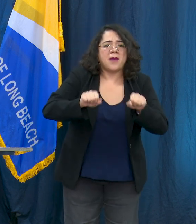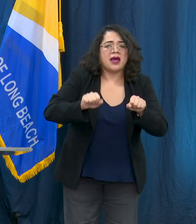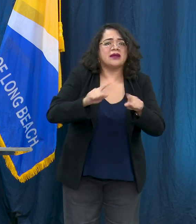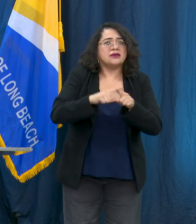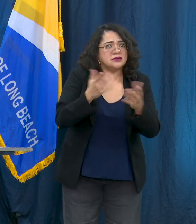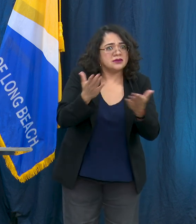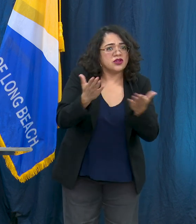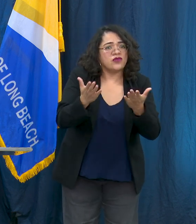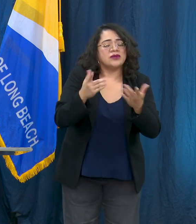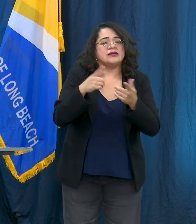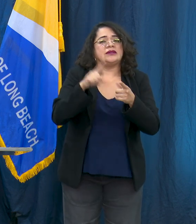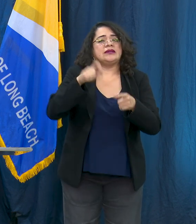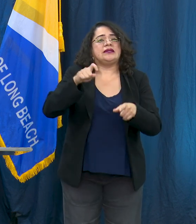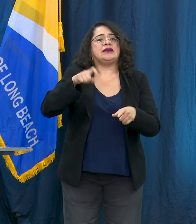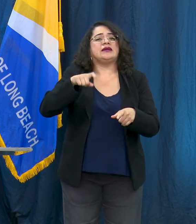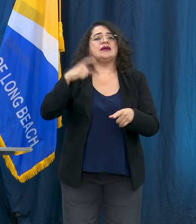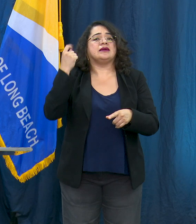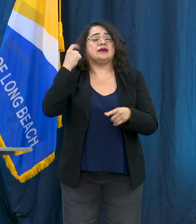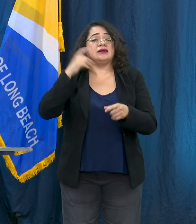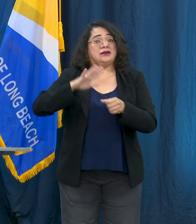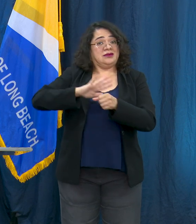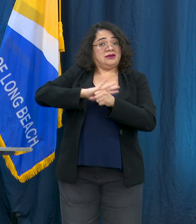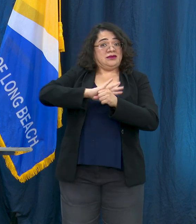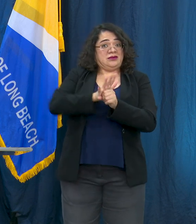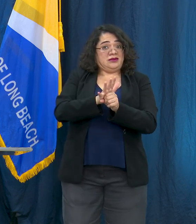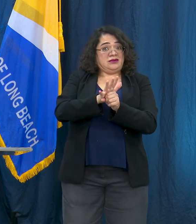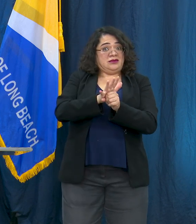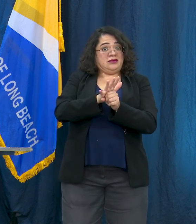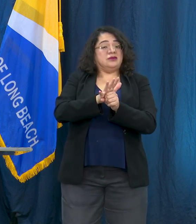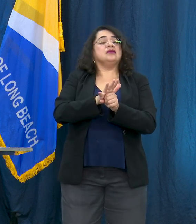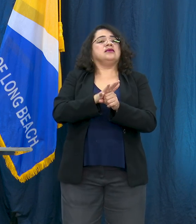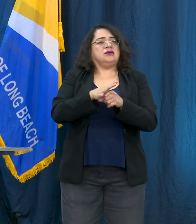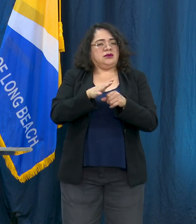in need. Throughout this COVID-19 pandemic, we've operated for temporary